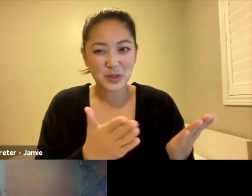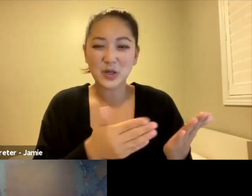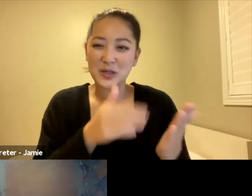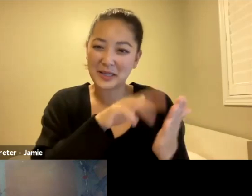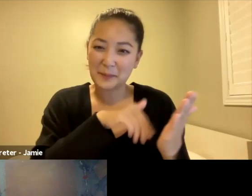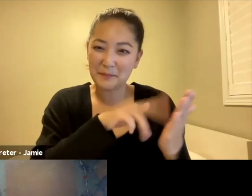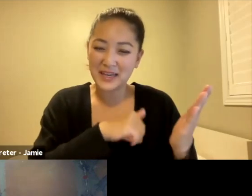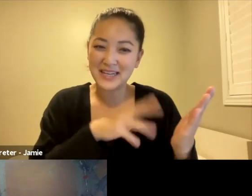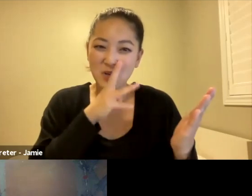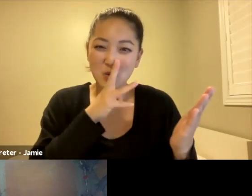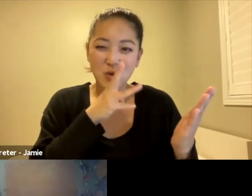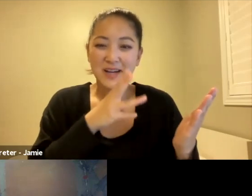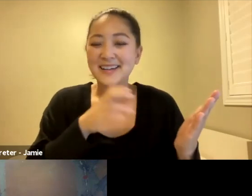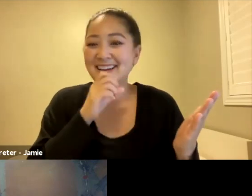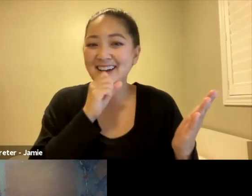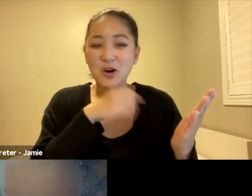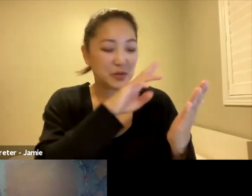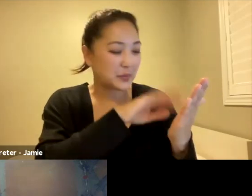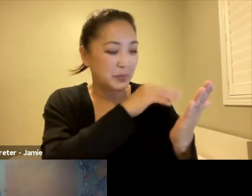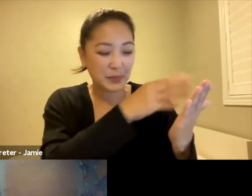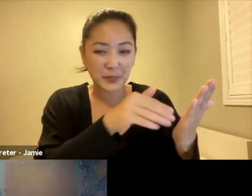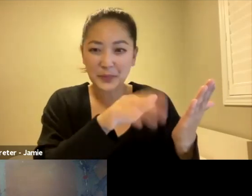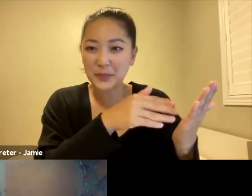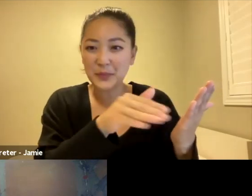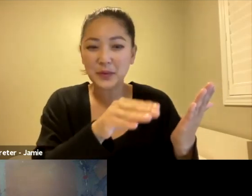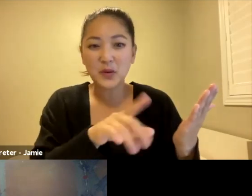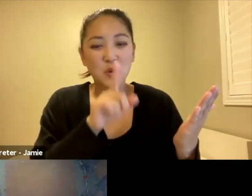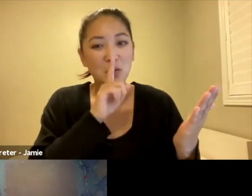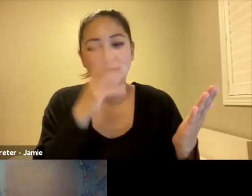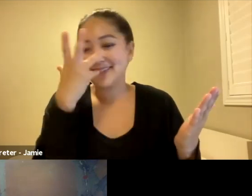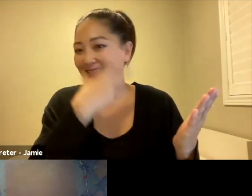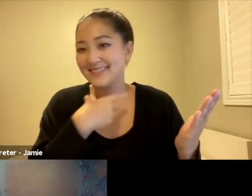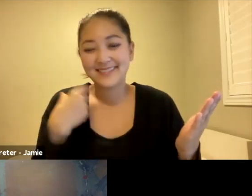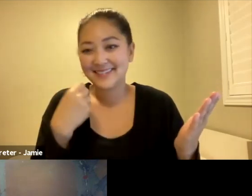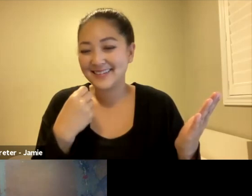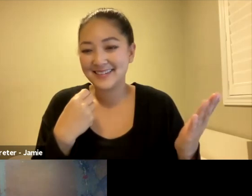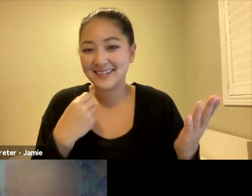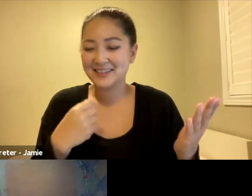in orange in that beautiful orange, and you can see all of those traces, and I was curious about how you came into filmmaking.